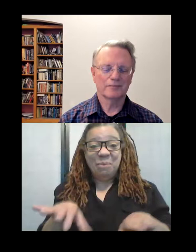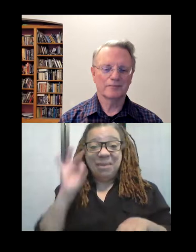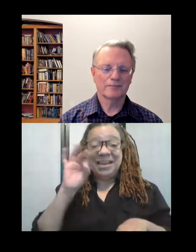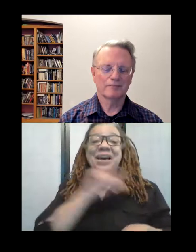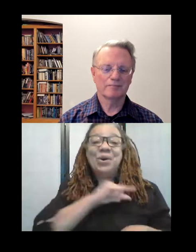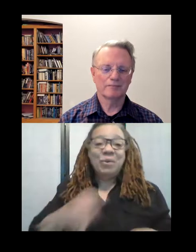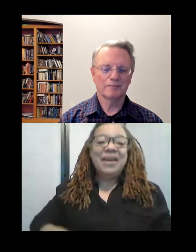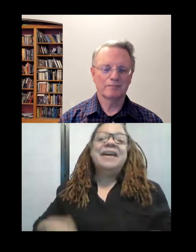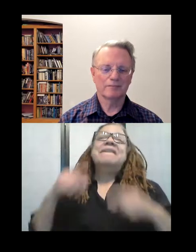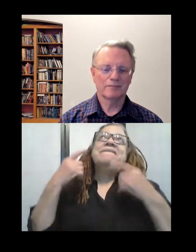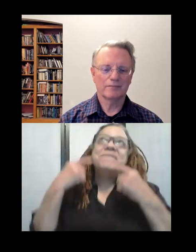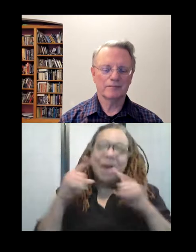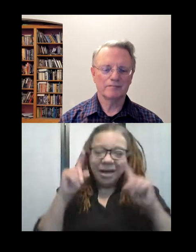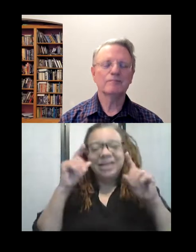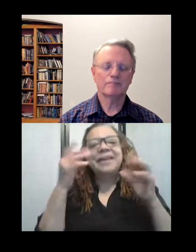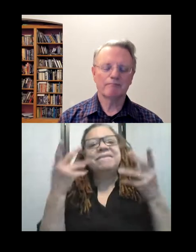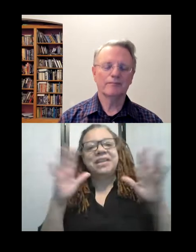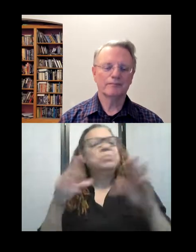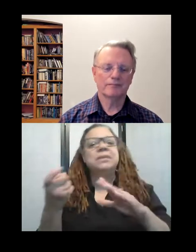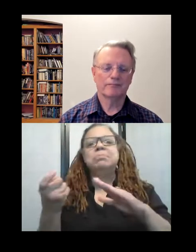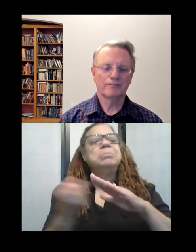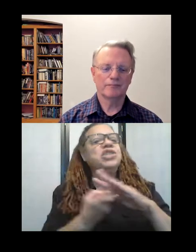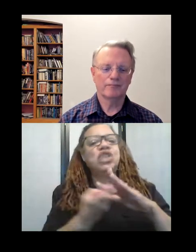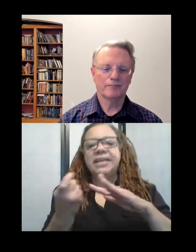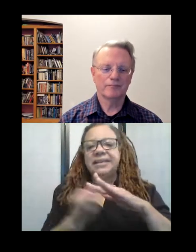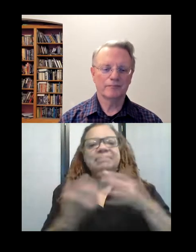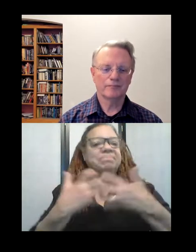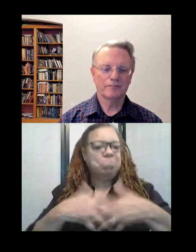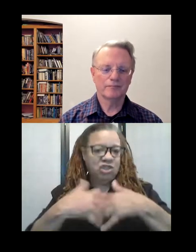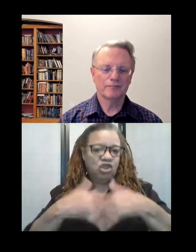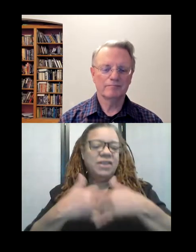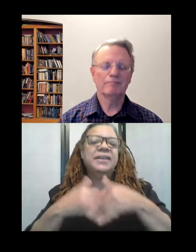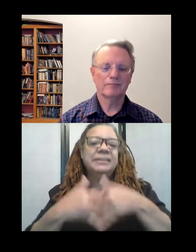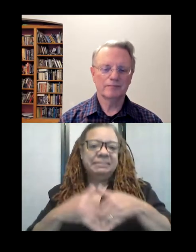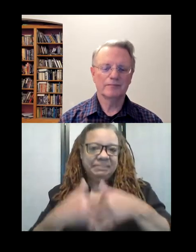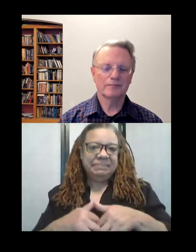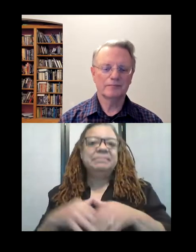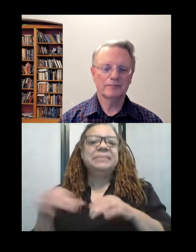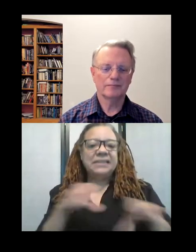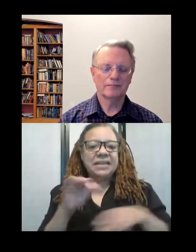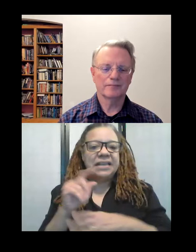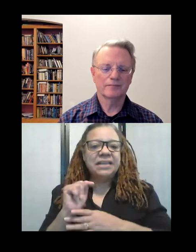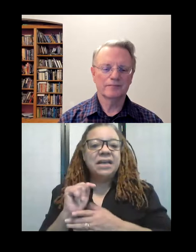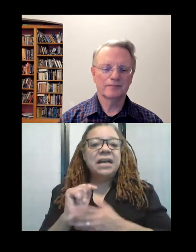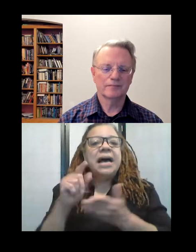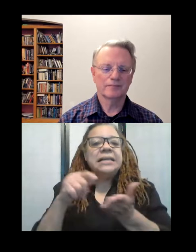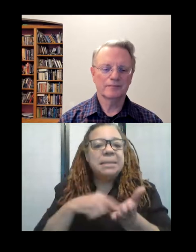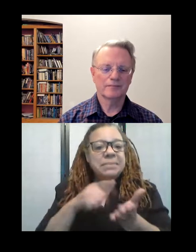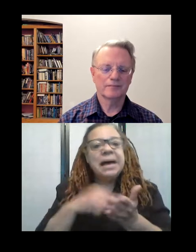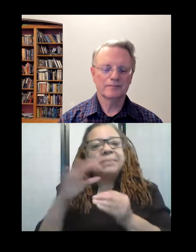But it's all been machine quilting. So occasionally I will add features of